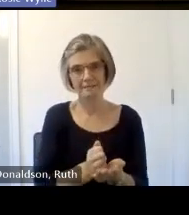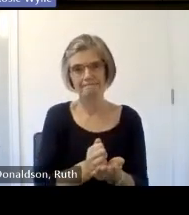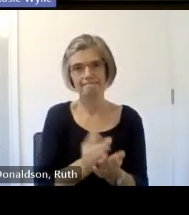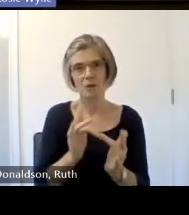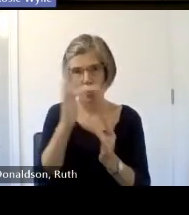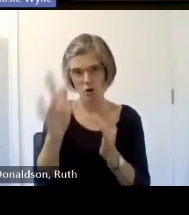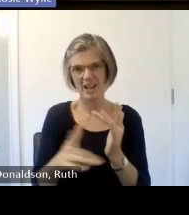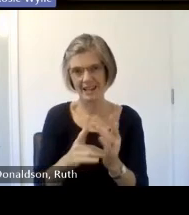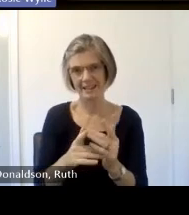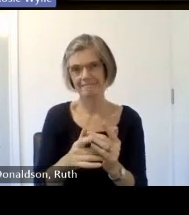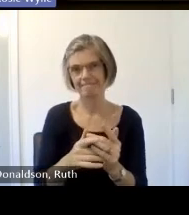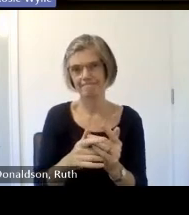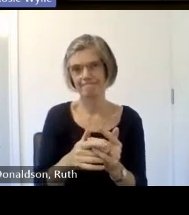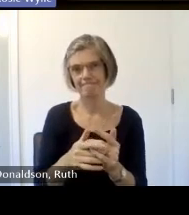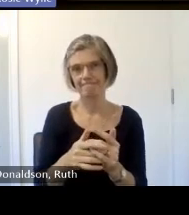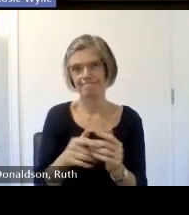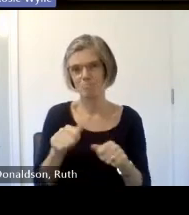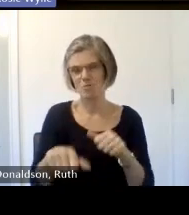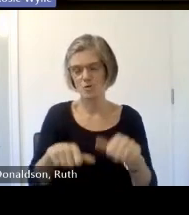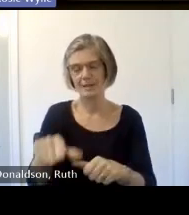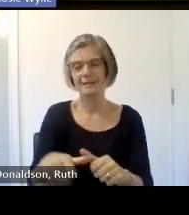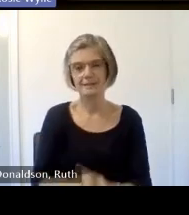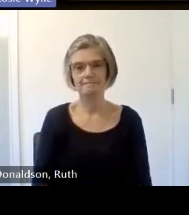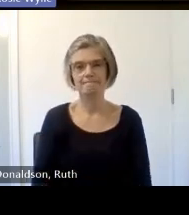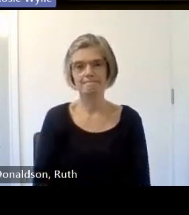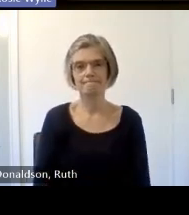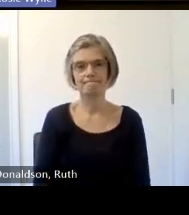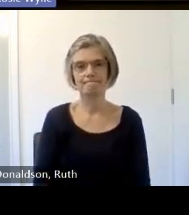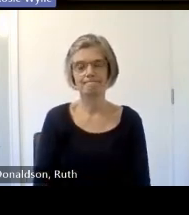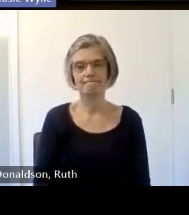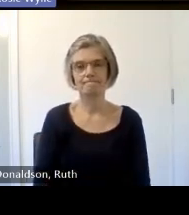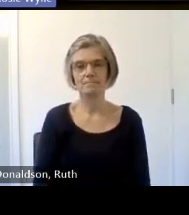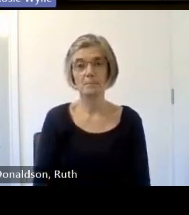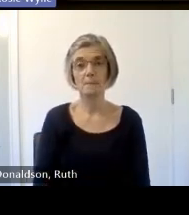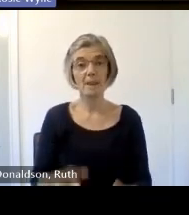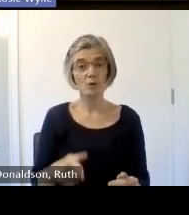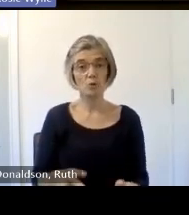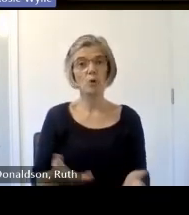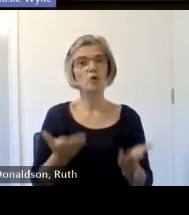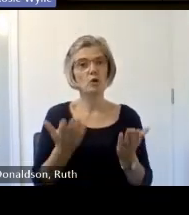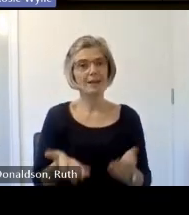great things about today is that the content has been completely curated by yourselves as a